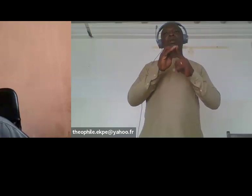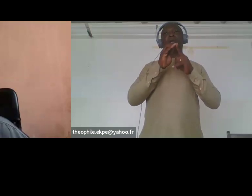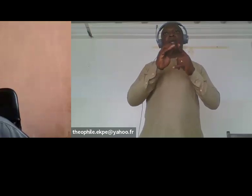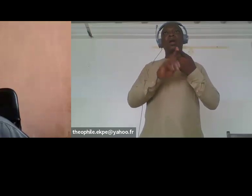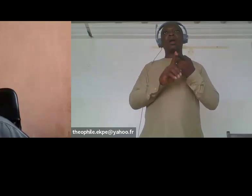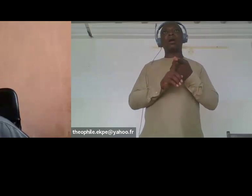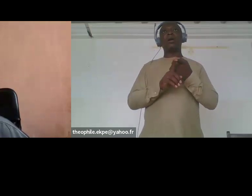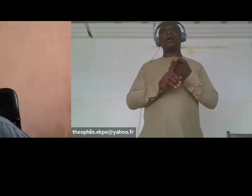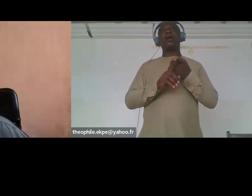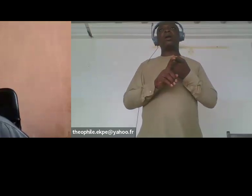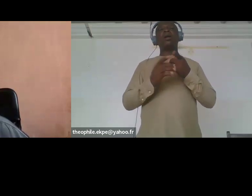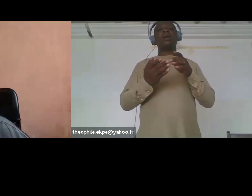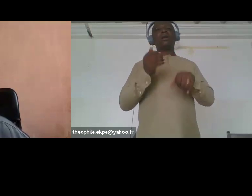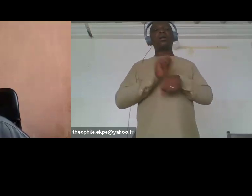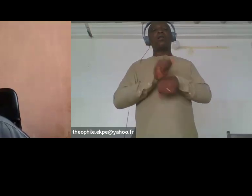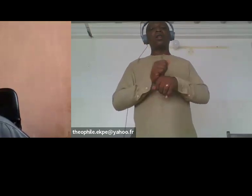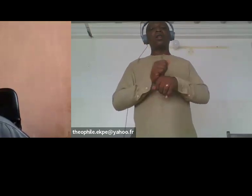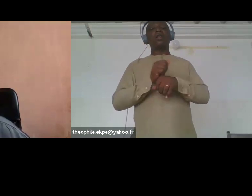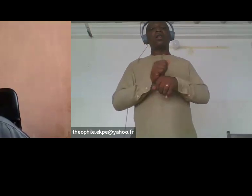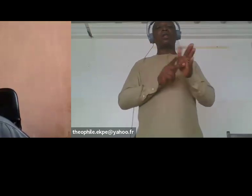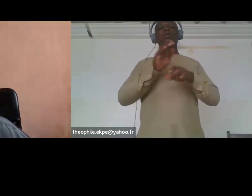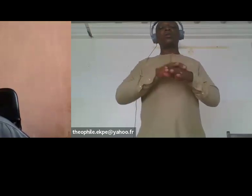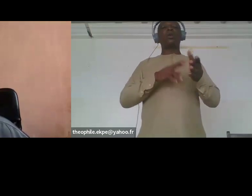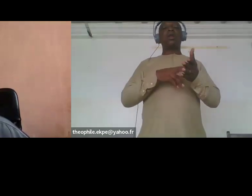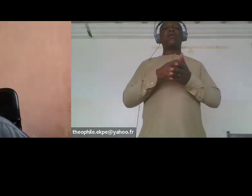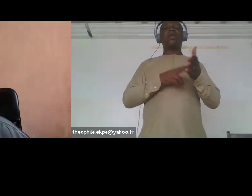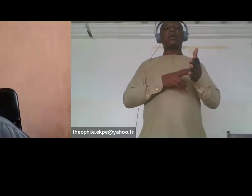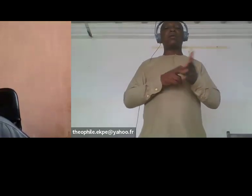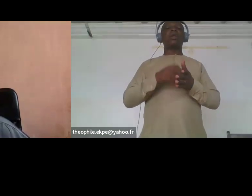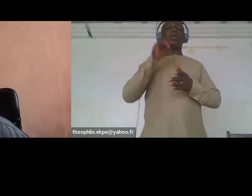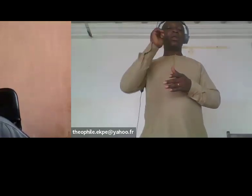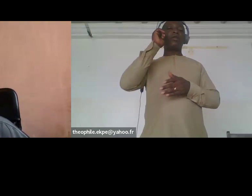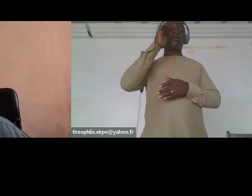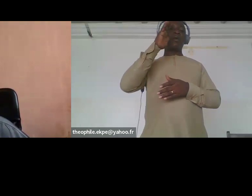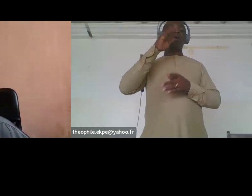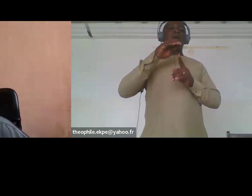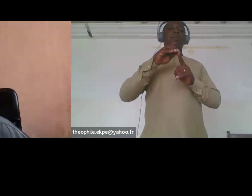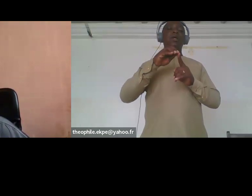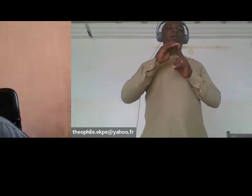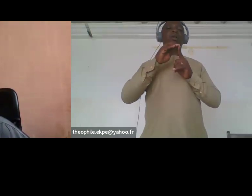advance disability mainstreaming in all social economic political and cultural